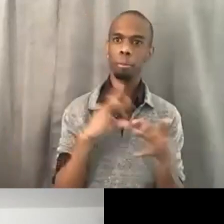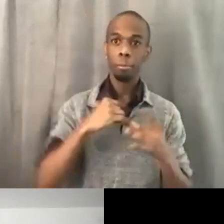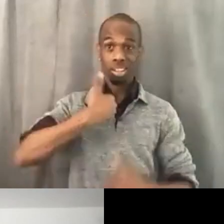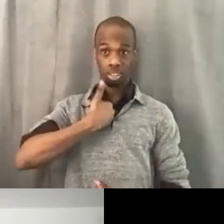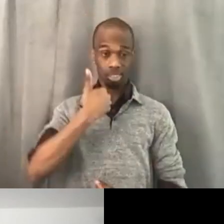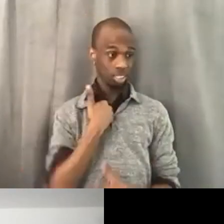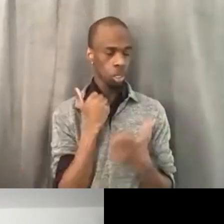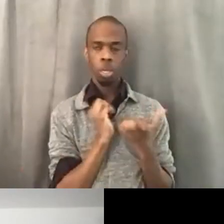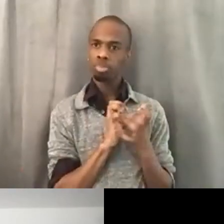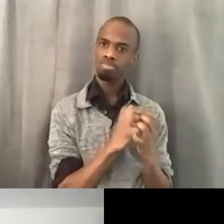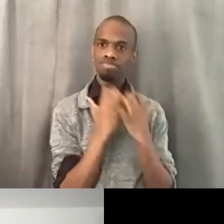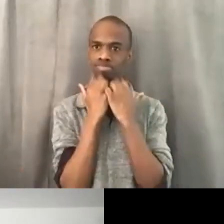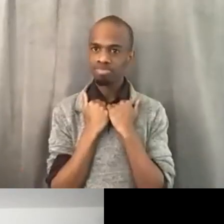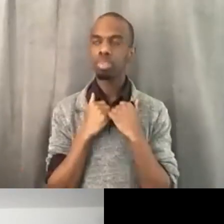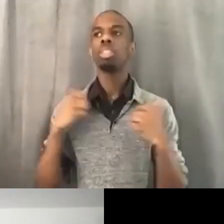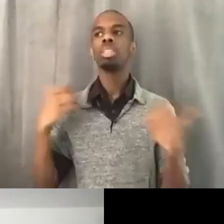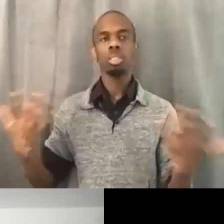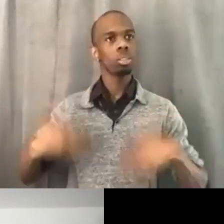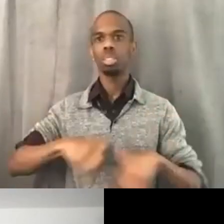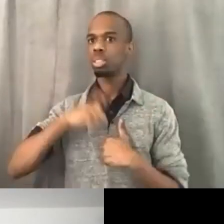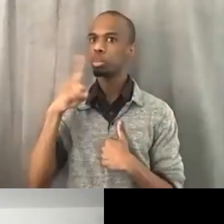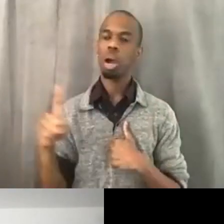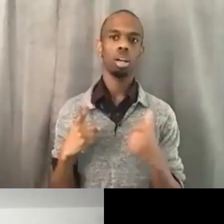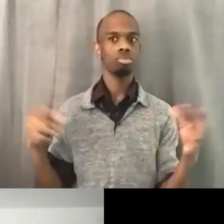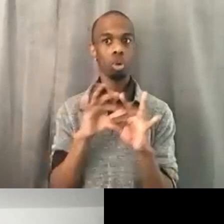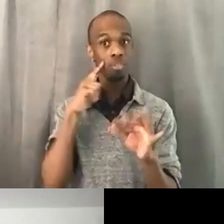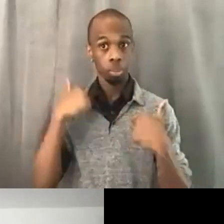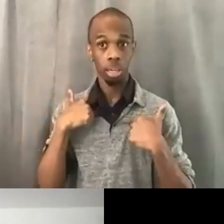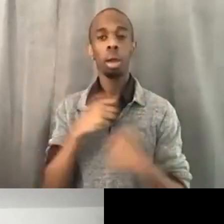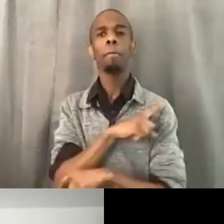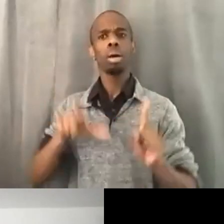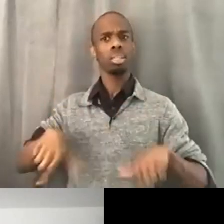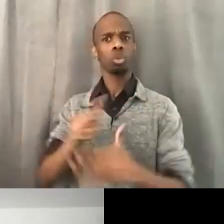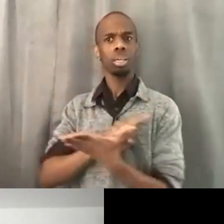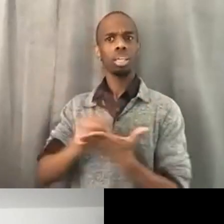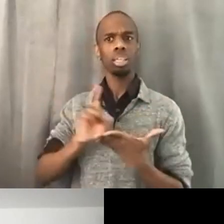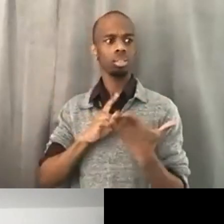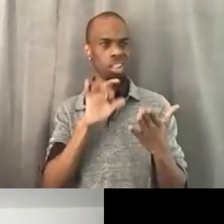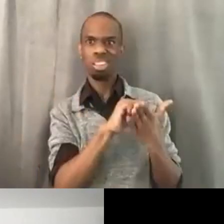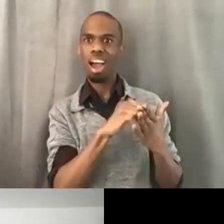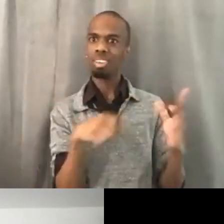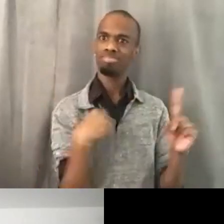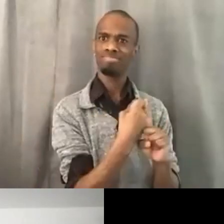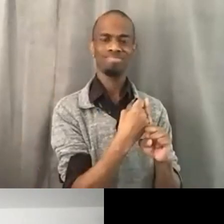But I noticed this week, when you were talking about you were struggling, I'd been struggling to be excited about it. Like I've been like, okay, next thing let's go.